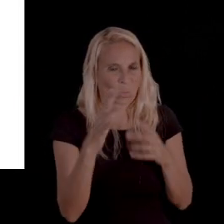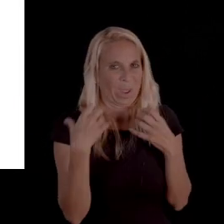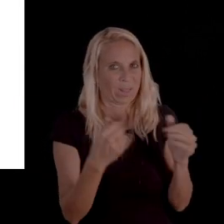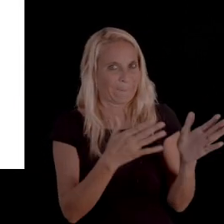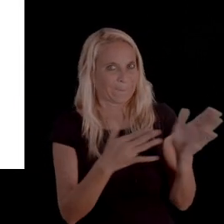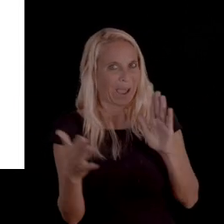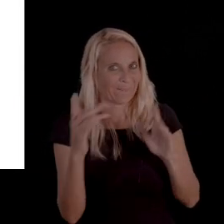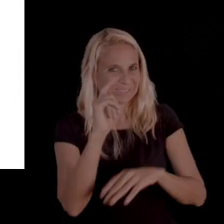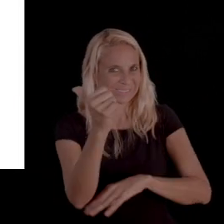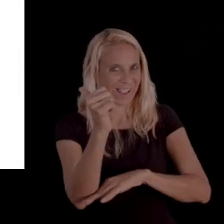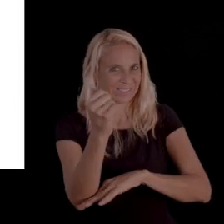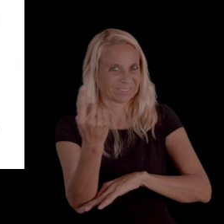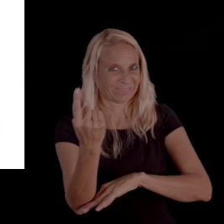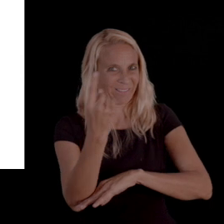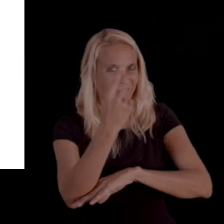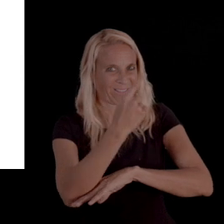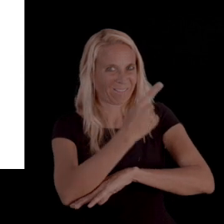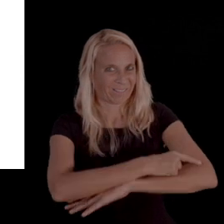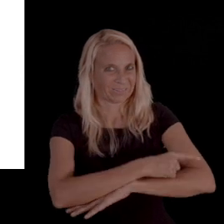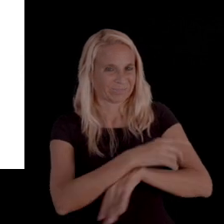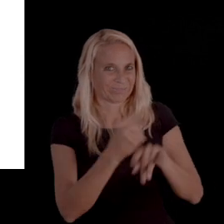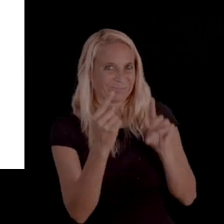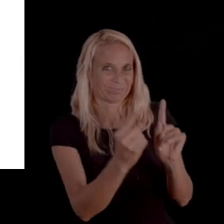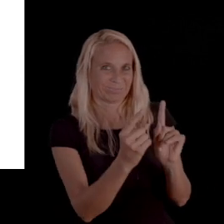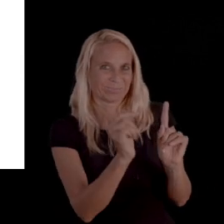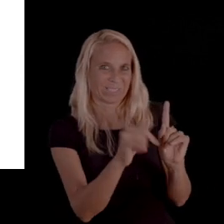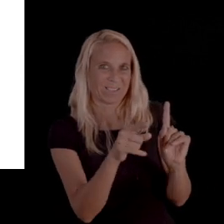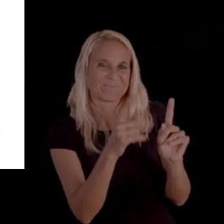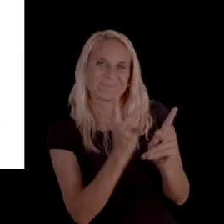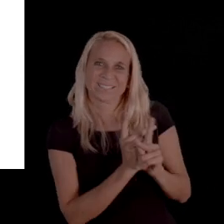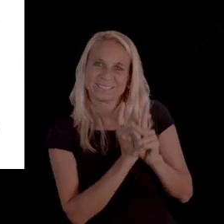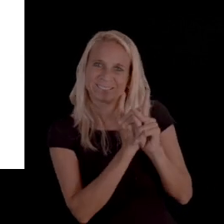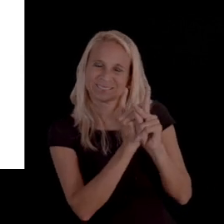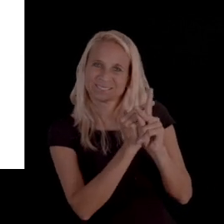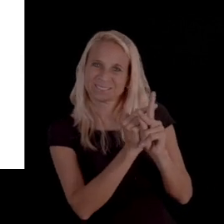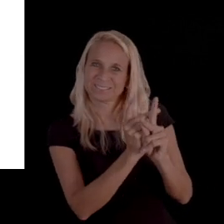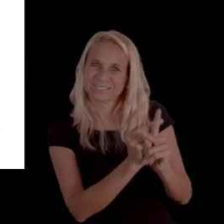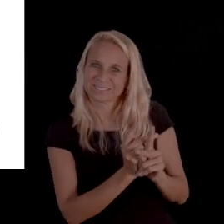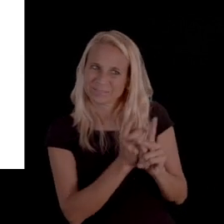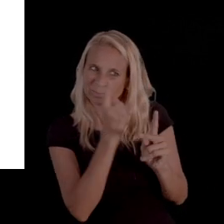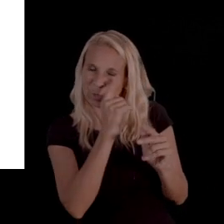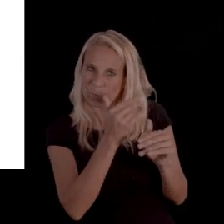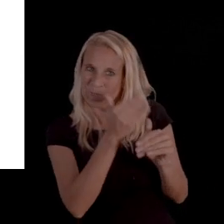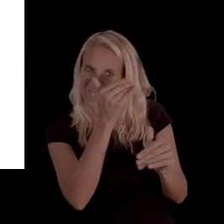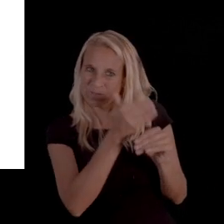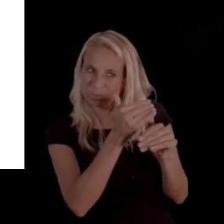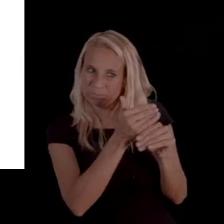you do have to be very cautious about your health plan 10-day window